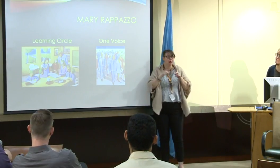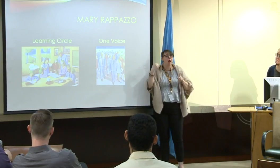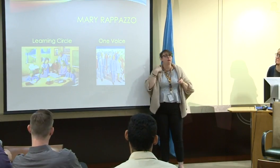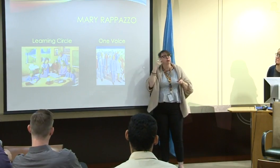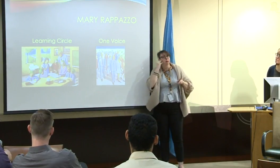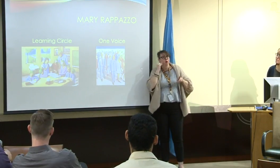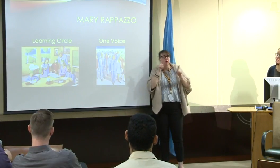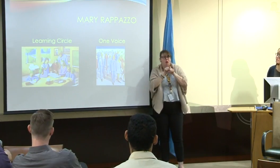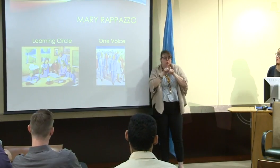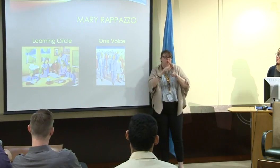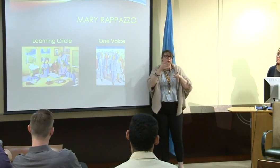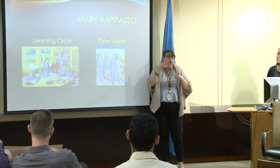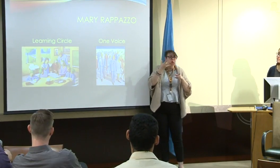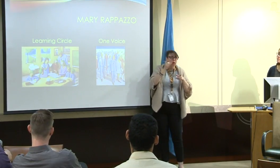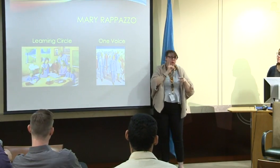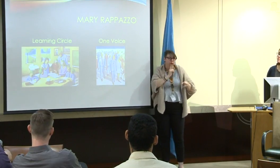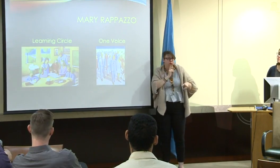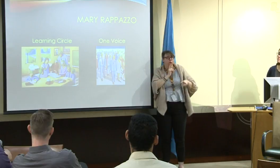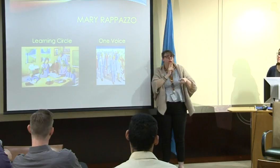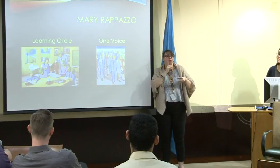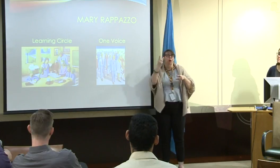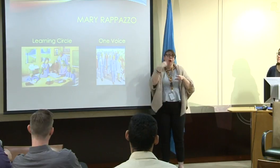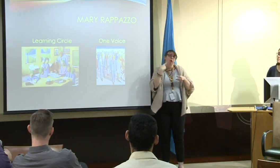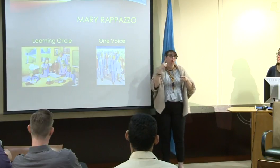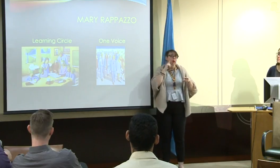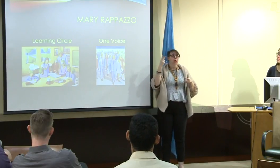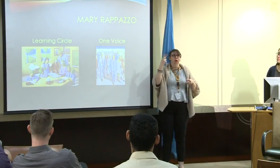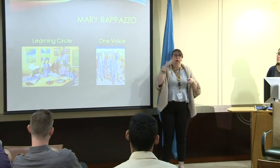She's hard of hearing but she has an experience of being deaf,